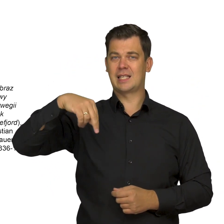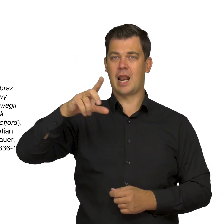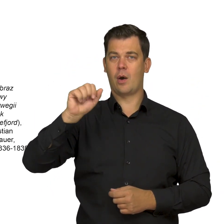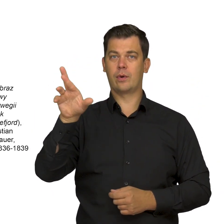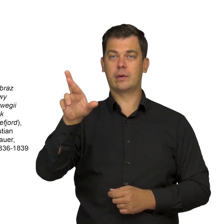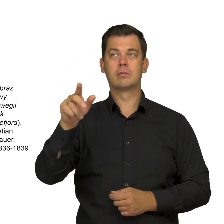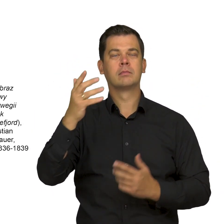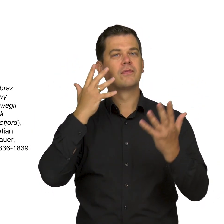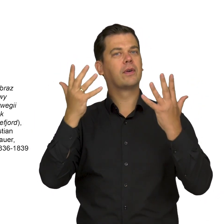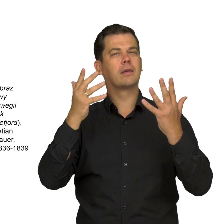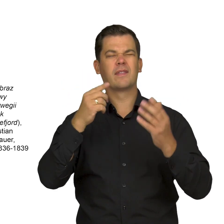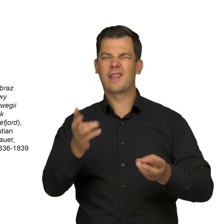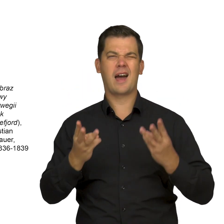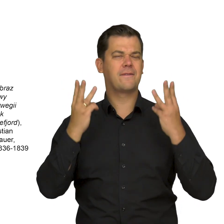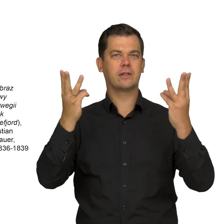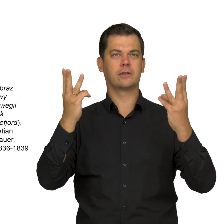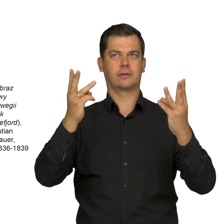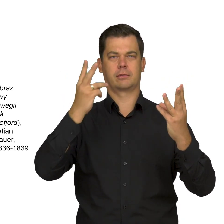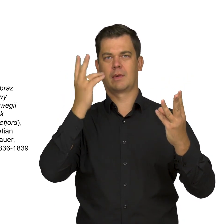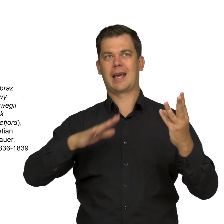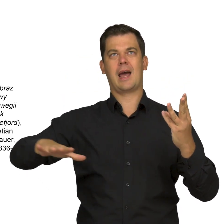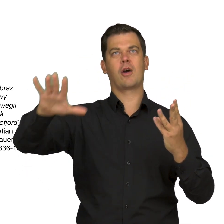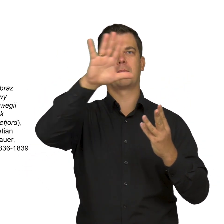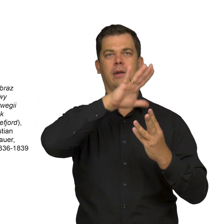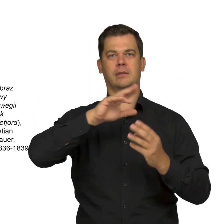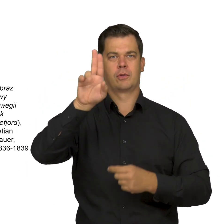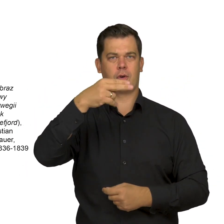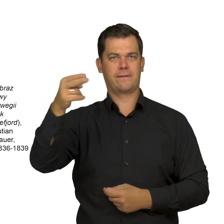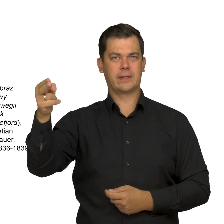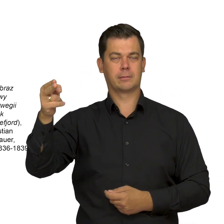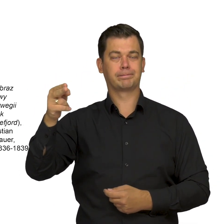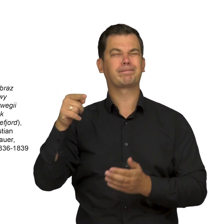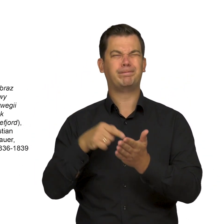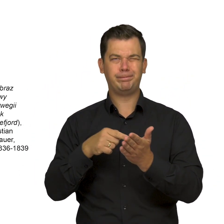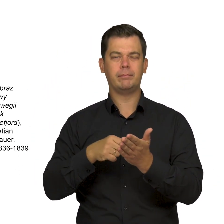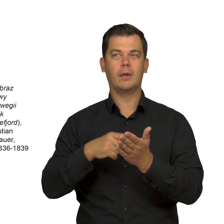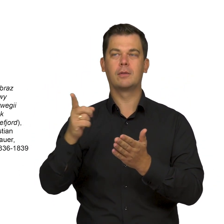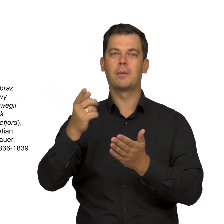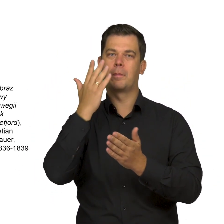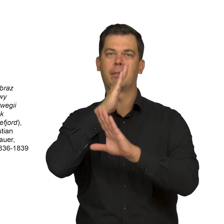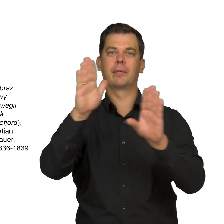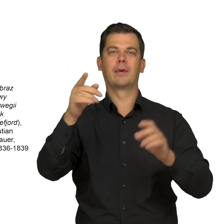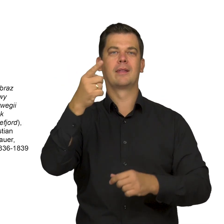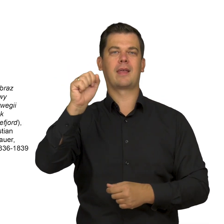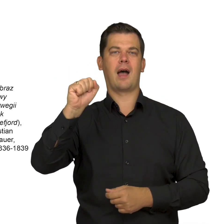the most important motifs of Norwegian landscape, made famous by none other than Dahl himself.